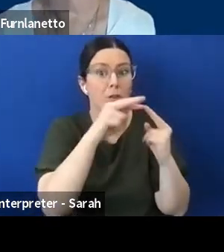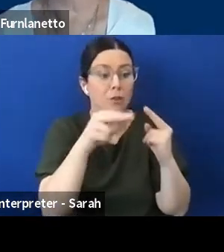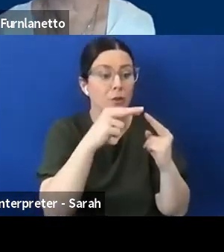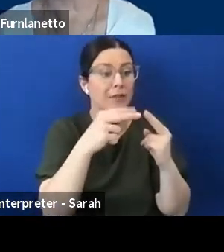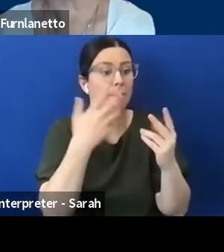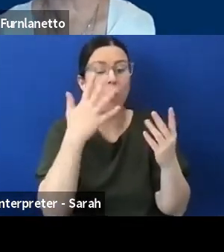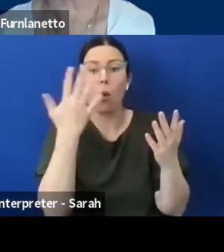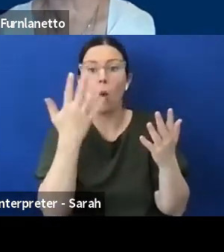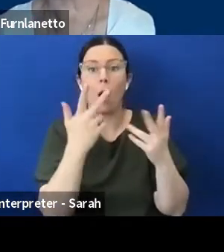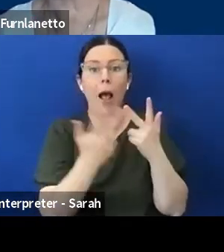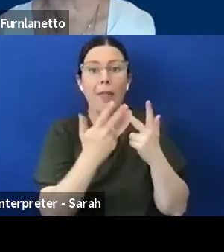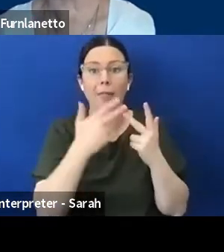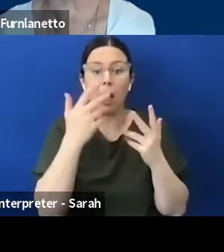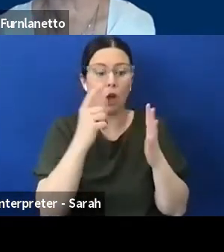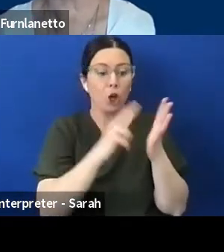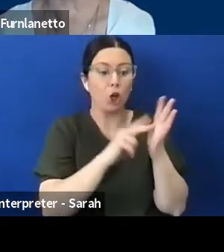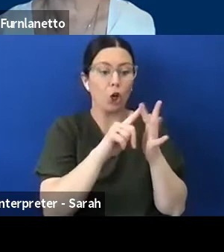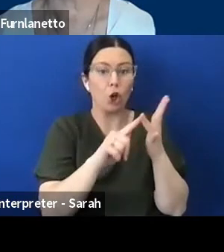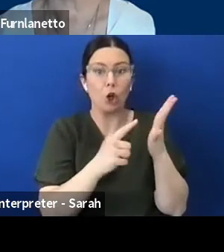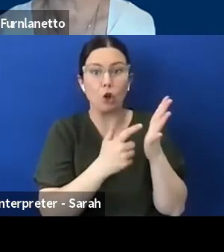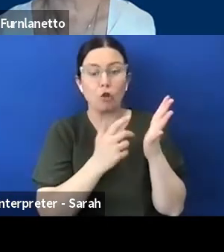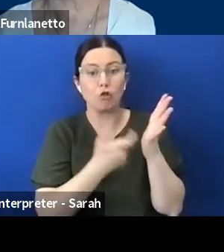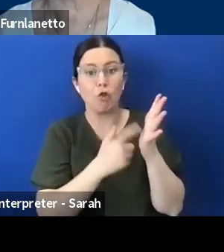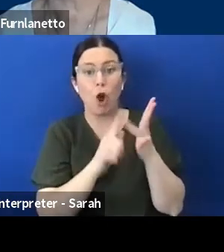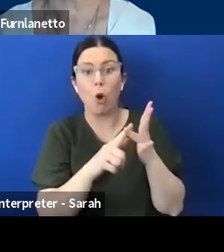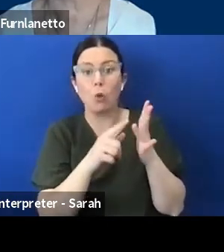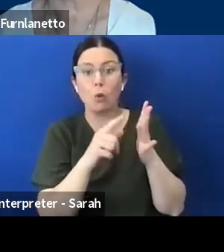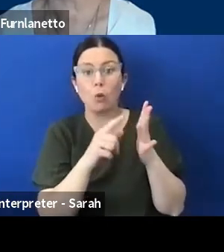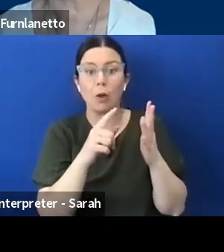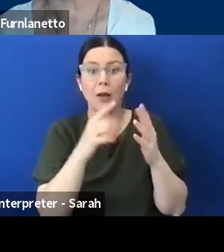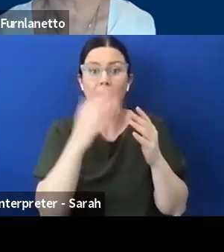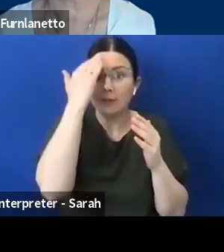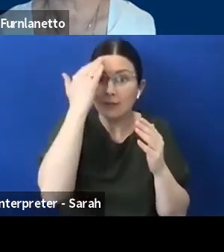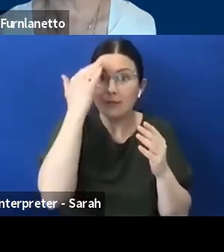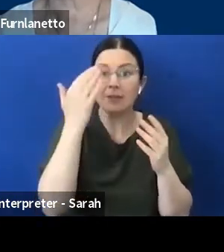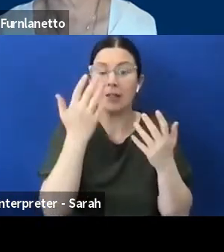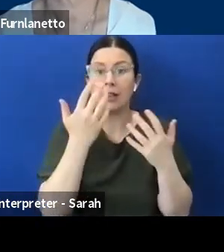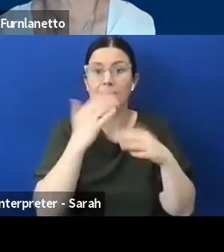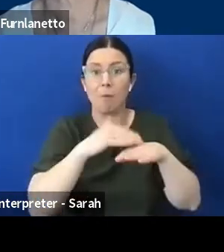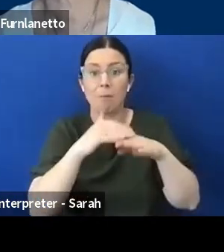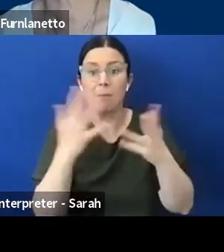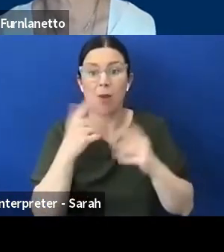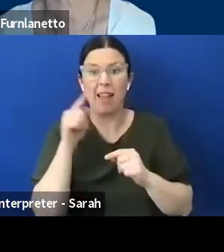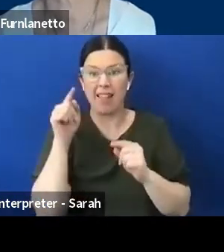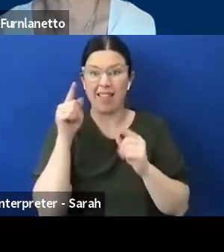is a practice is a key insight in helping to manage this and I would say to the entire